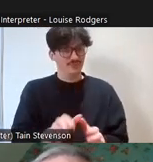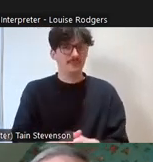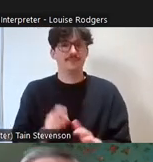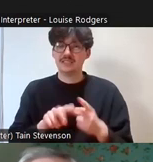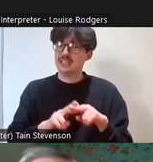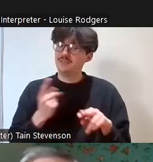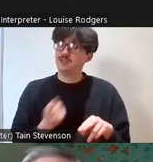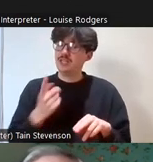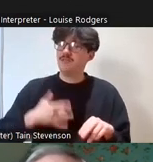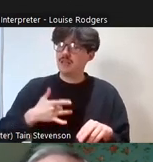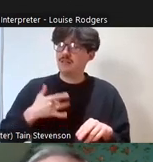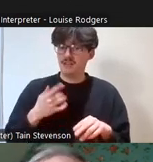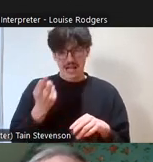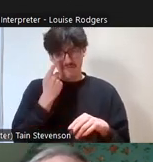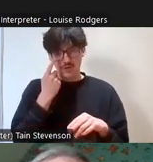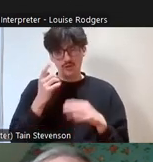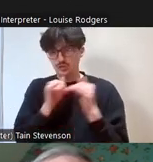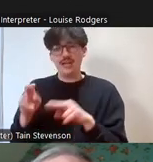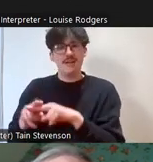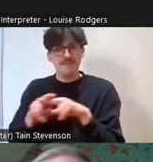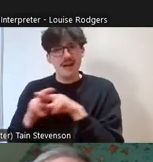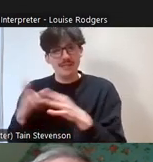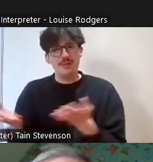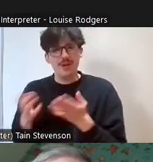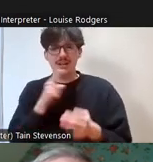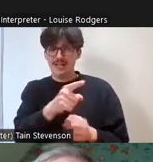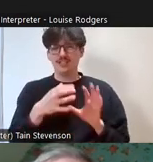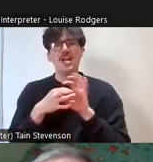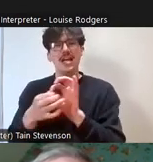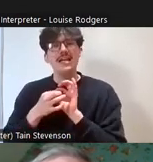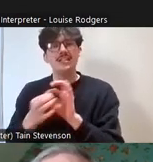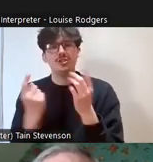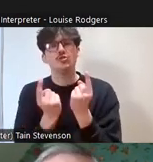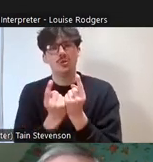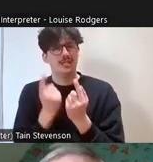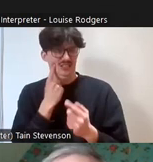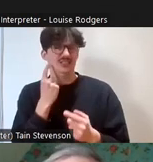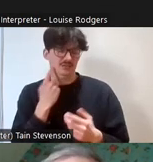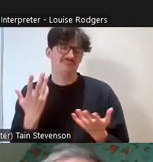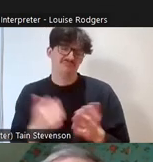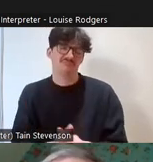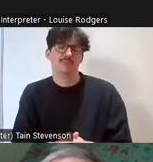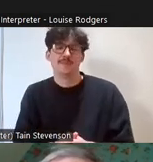and your family, because it's a very engaging tool, it's very easy to use and you know very,